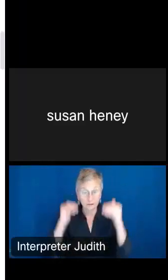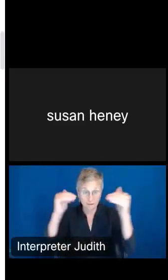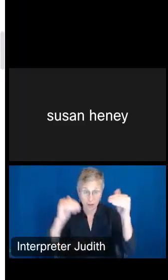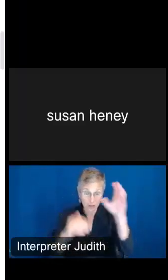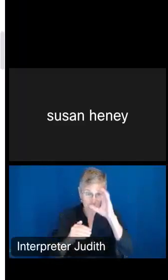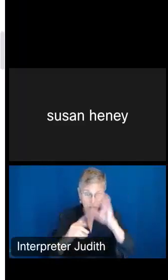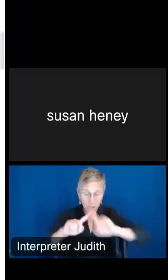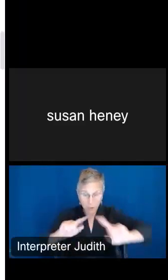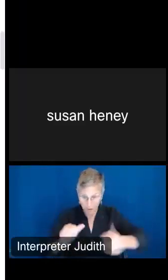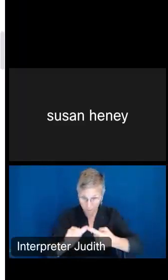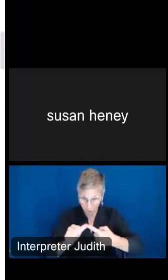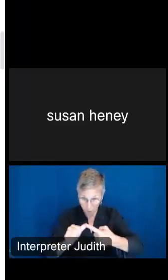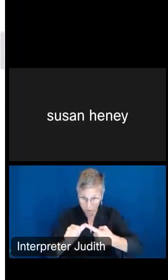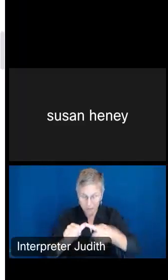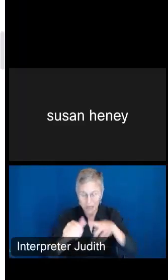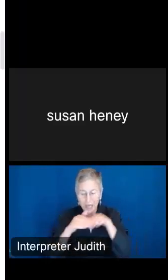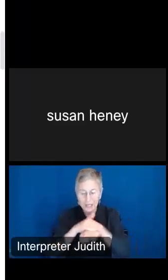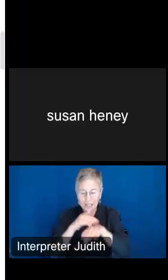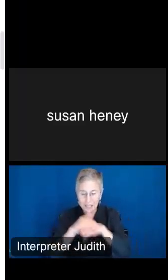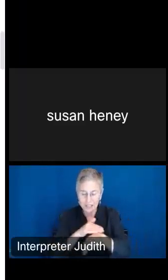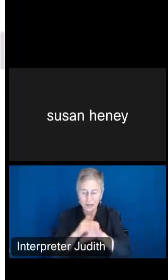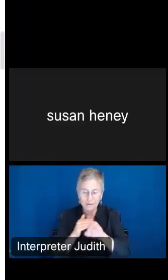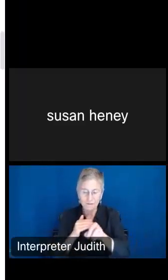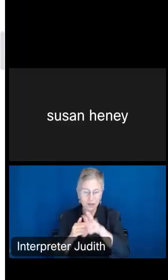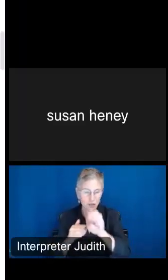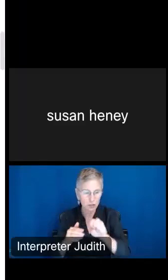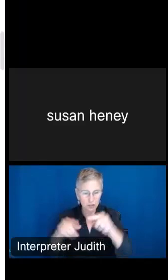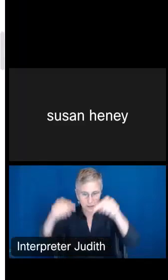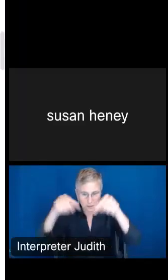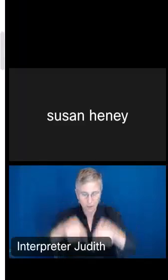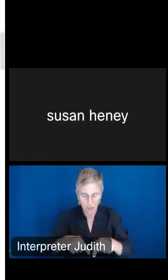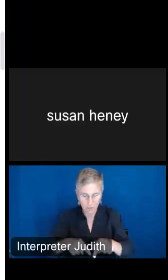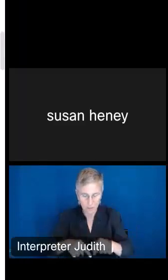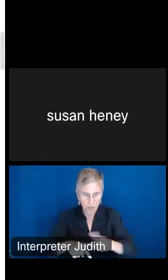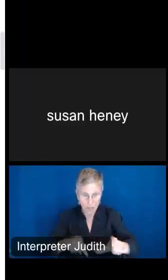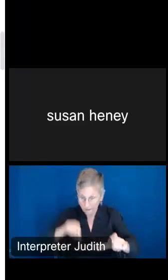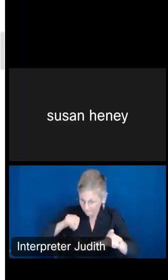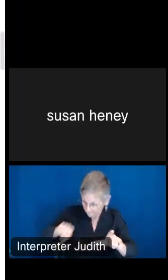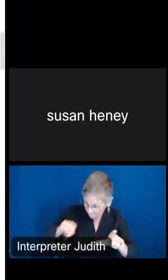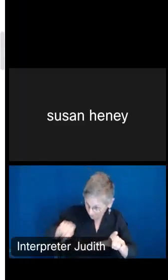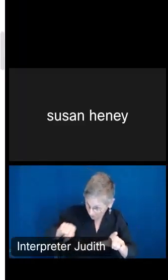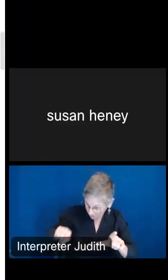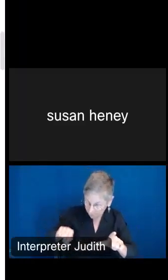things first is accessibility feature at the bottom left-hand corner, so I'm going to click